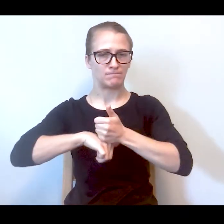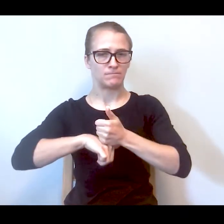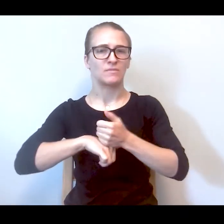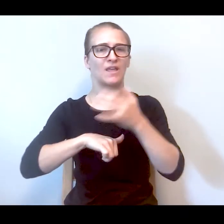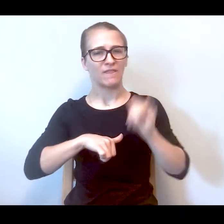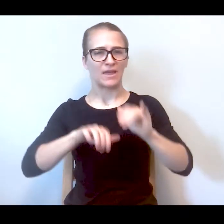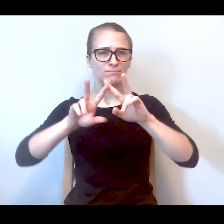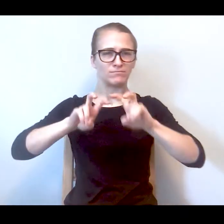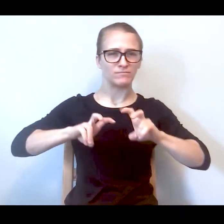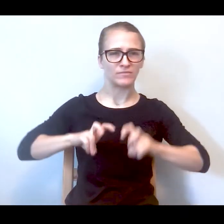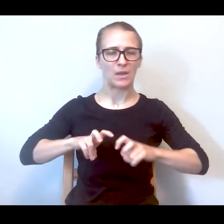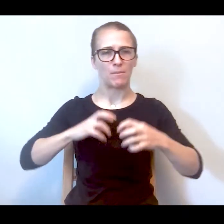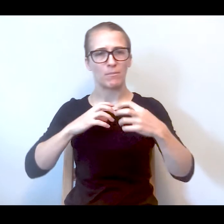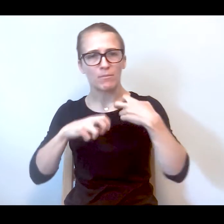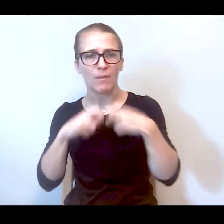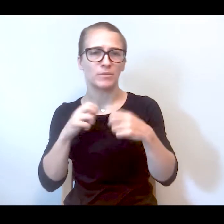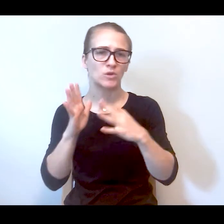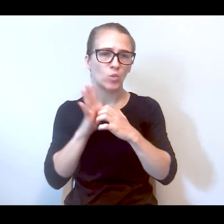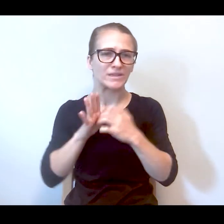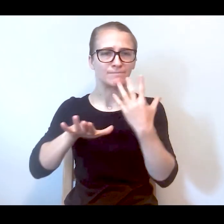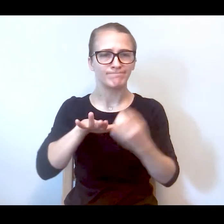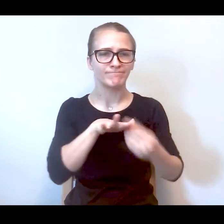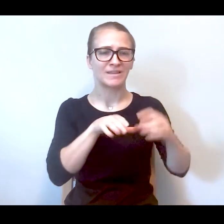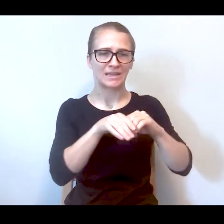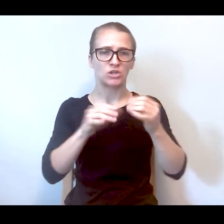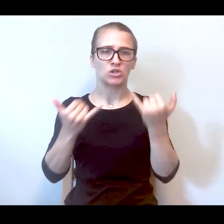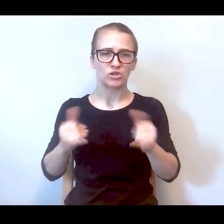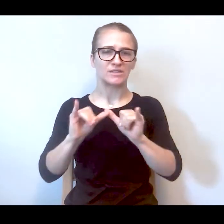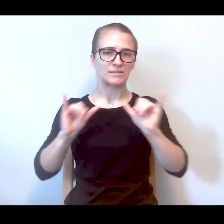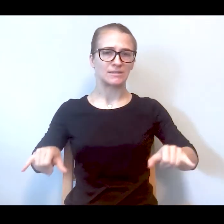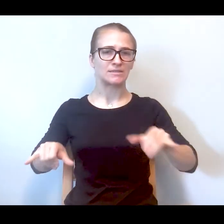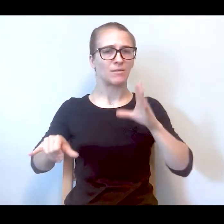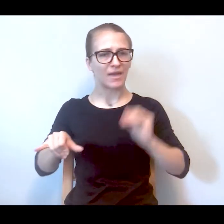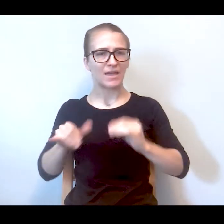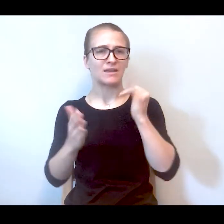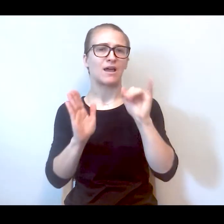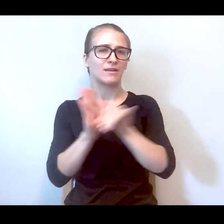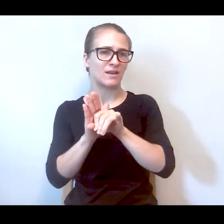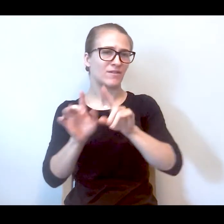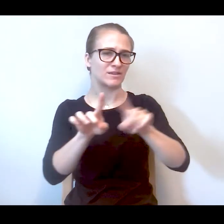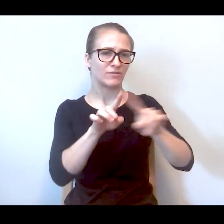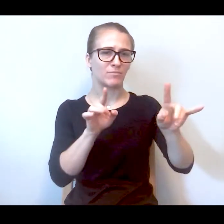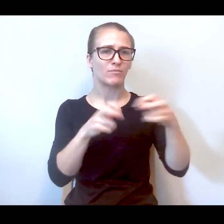patterns, trends, and short comings of the current system and gathered recommendations from those